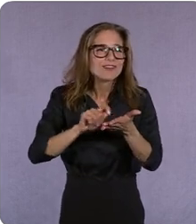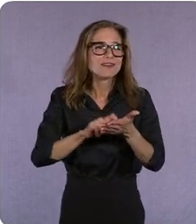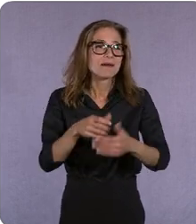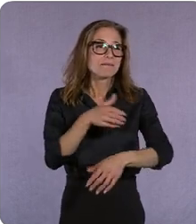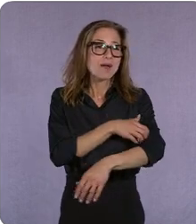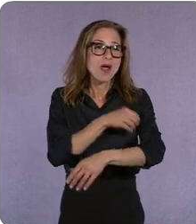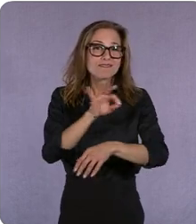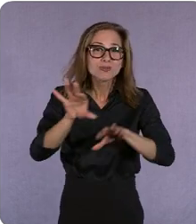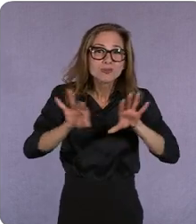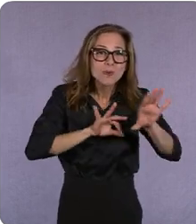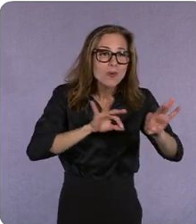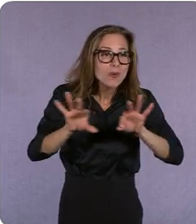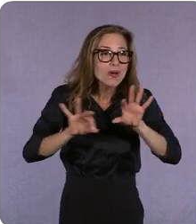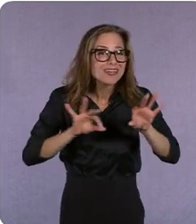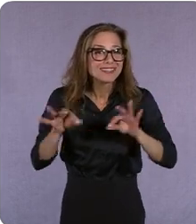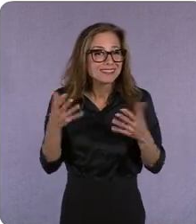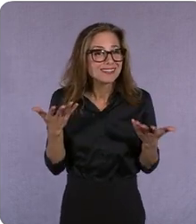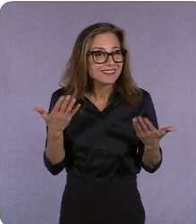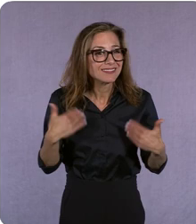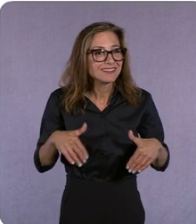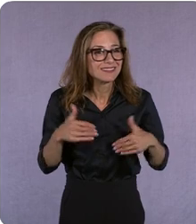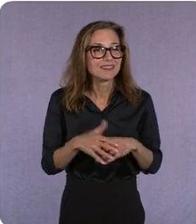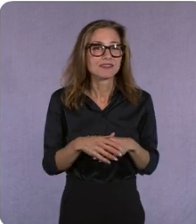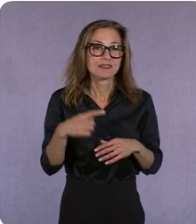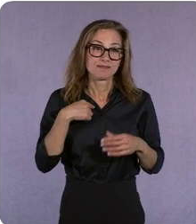i say this every few years but i really believe it now i don't think there's ever been a better